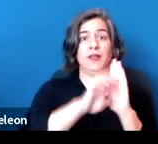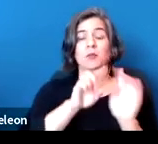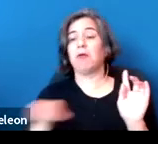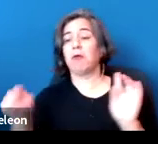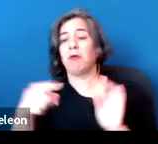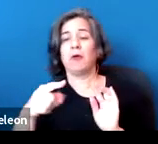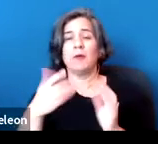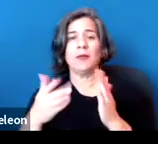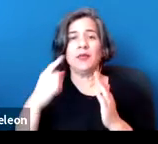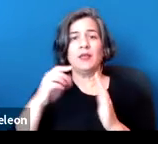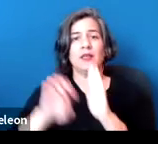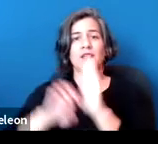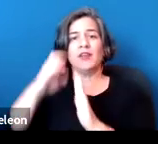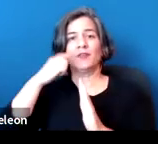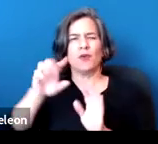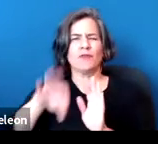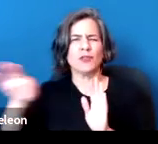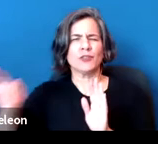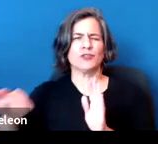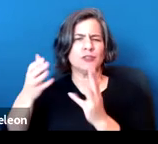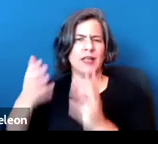that social distancing can be followed.